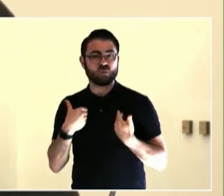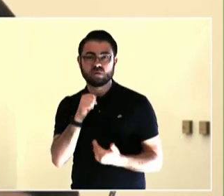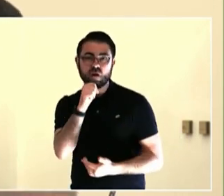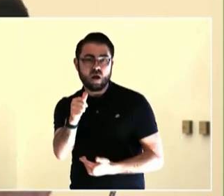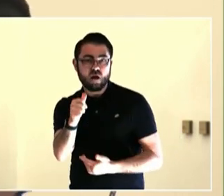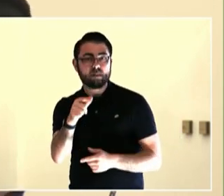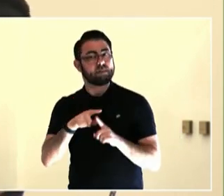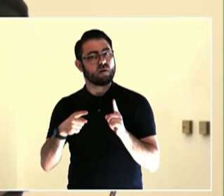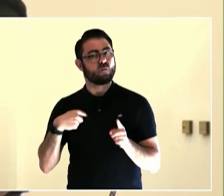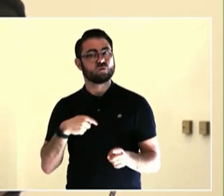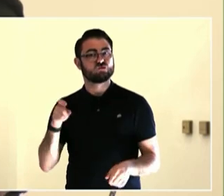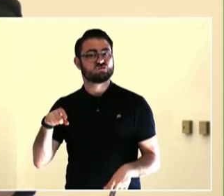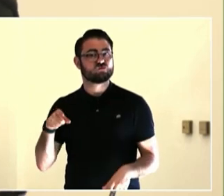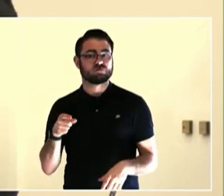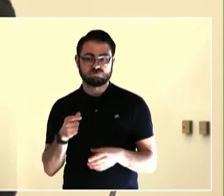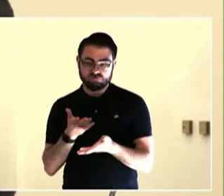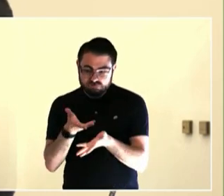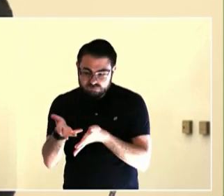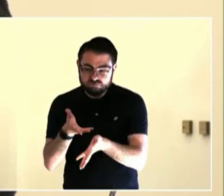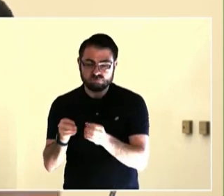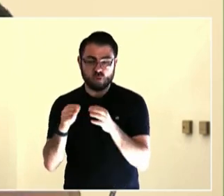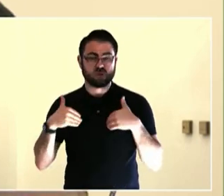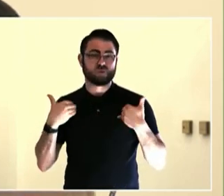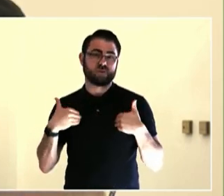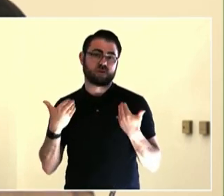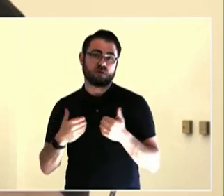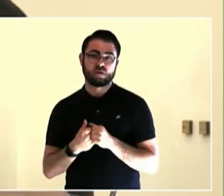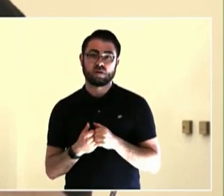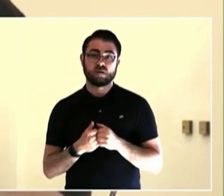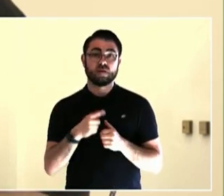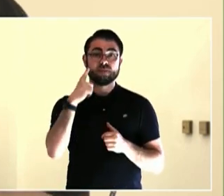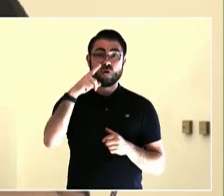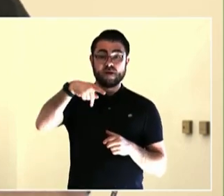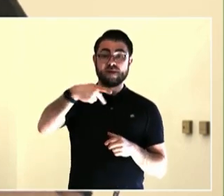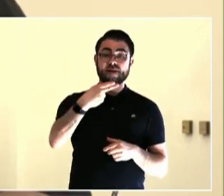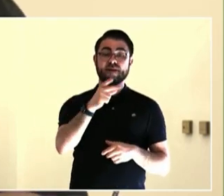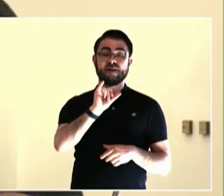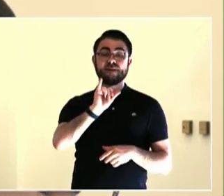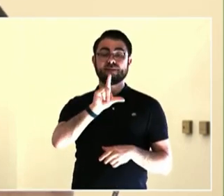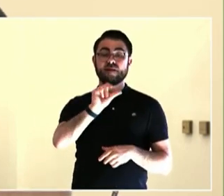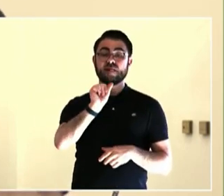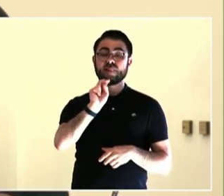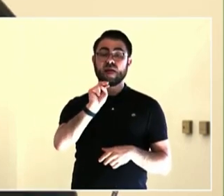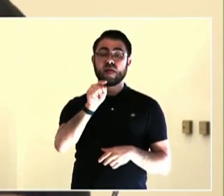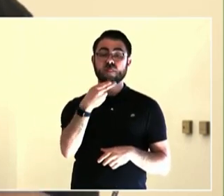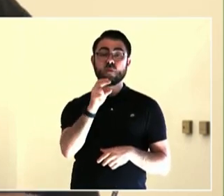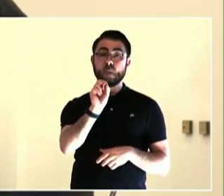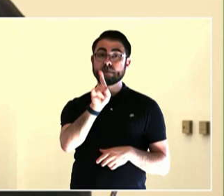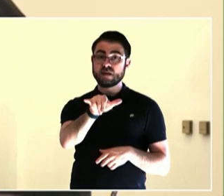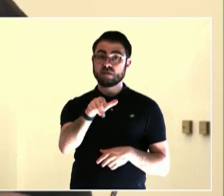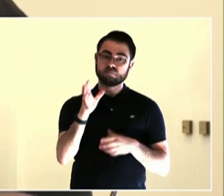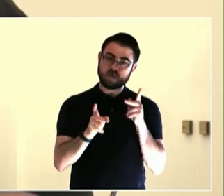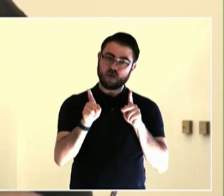administrator. So I believe this is not just something for citizens. It's for bureaucrats to understand as well, civic